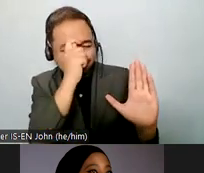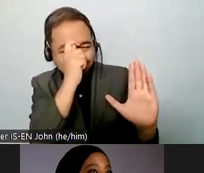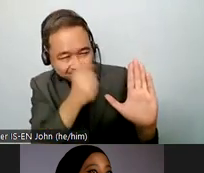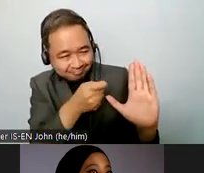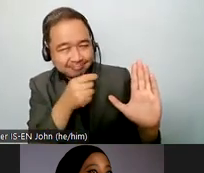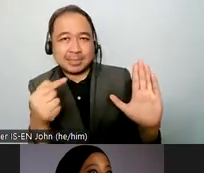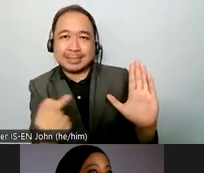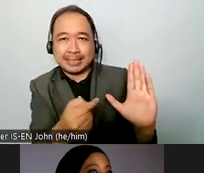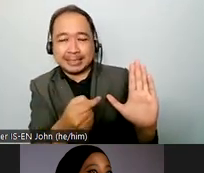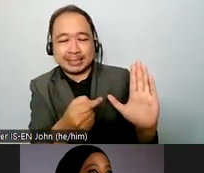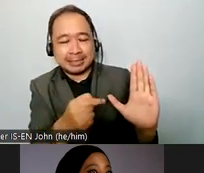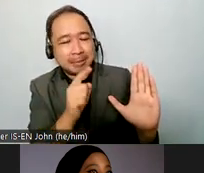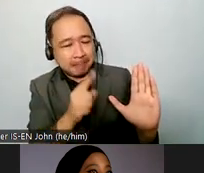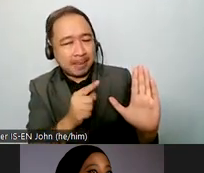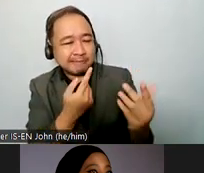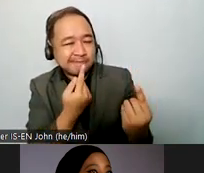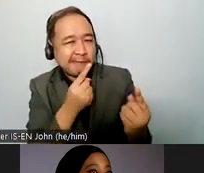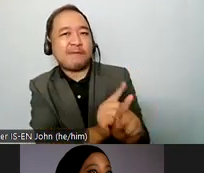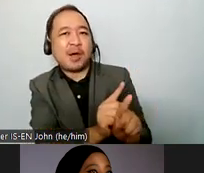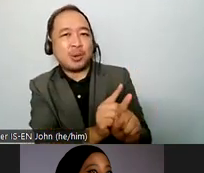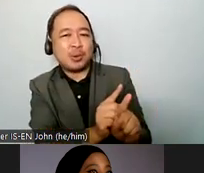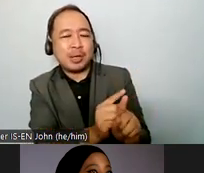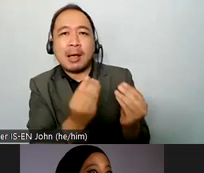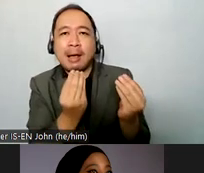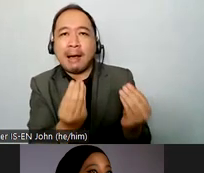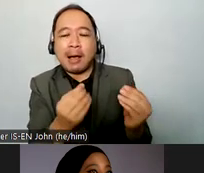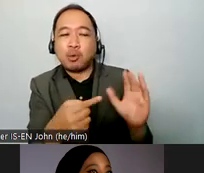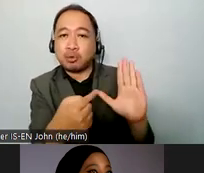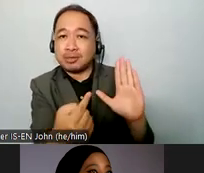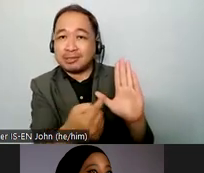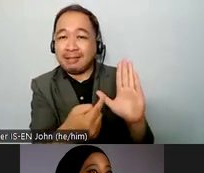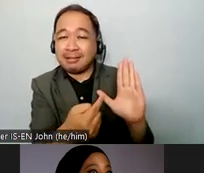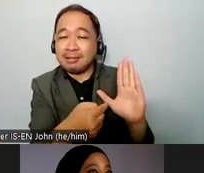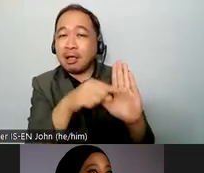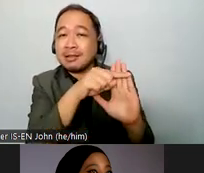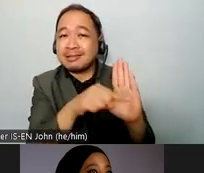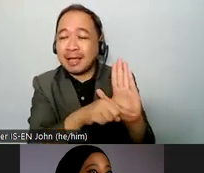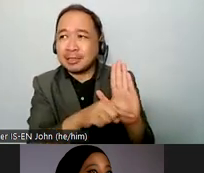this document to be respected by uh by the national uh government this document